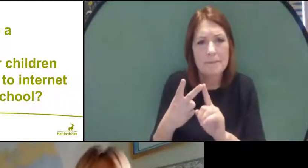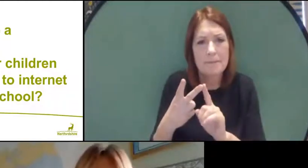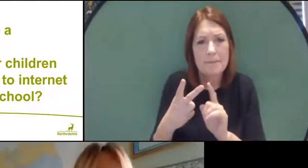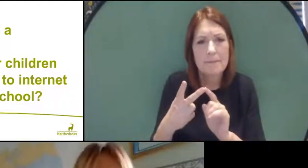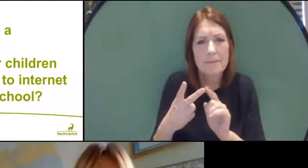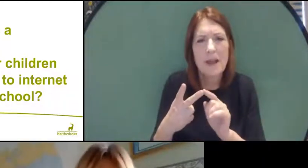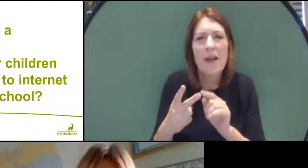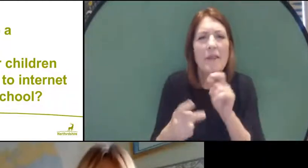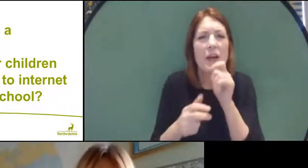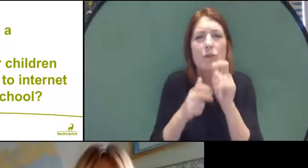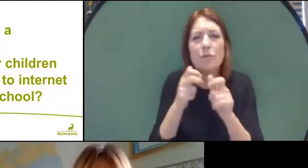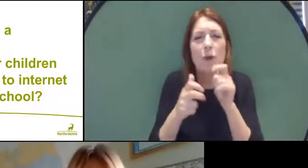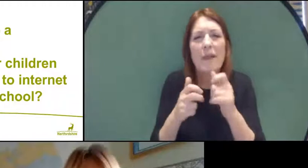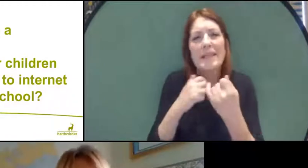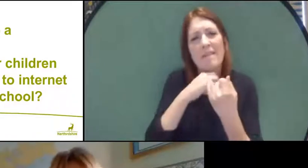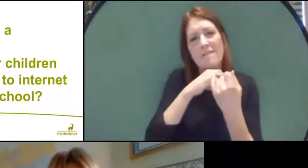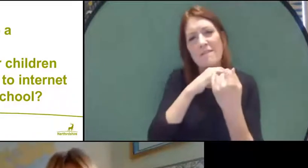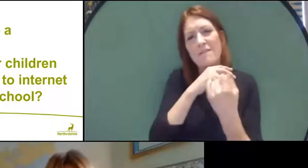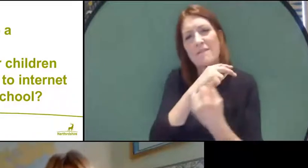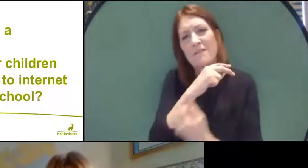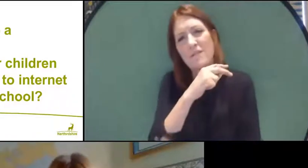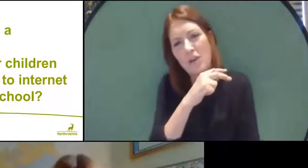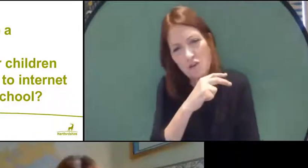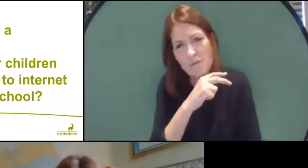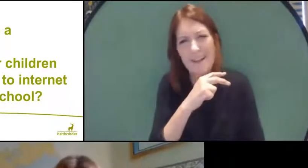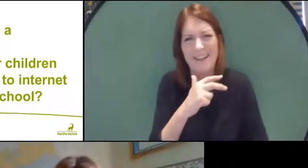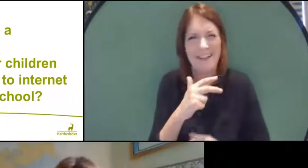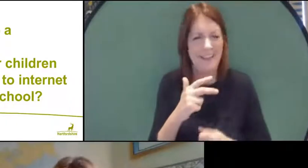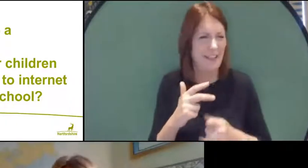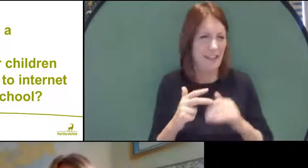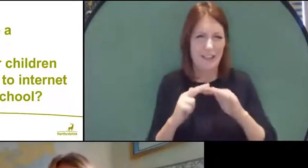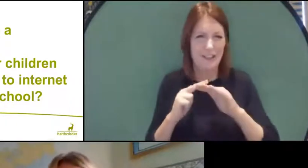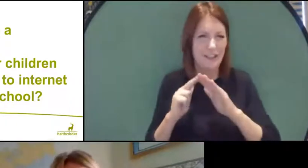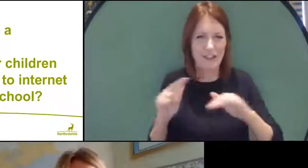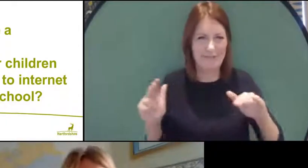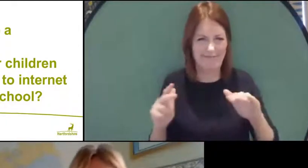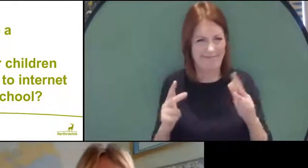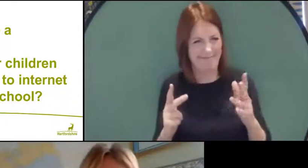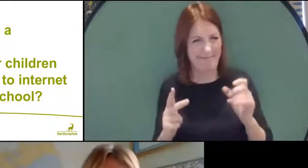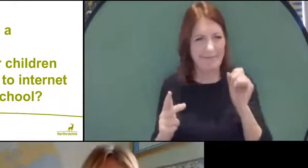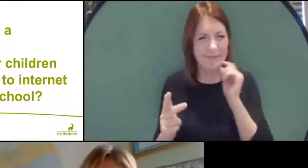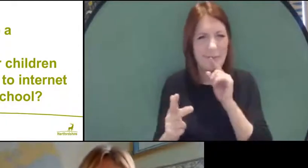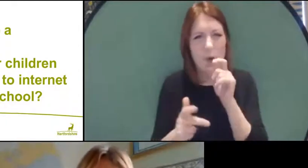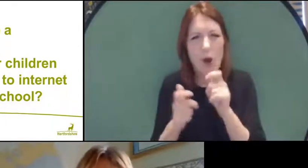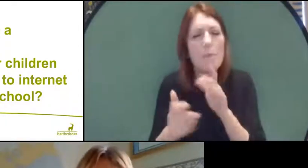they use is 'vulnerable children', which is a bit of misnomer, because it includes children with a